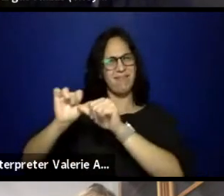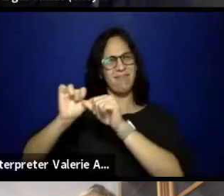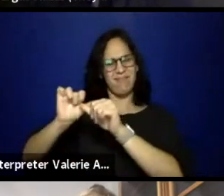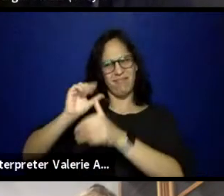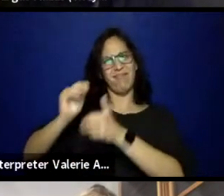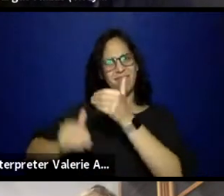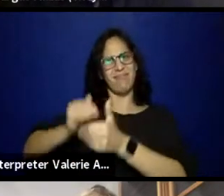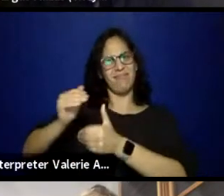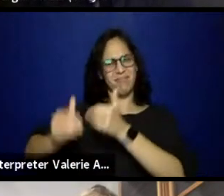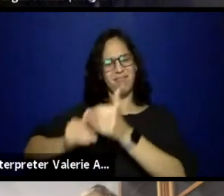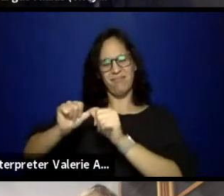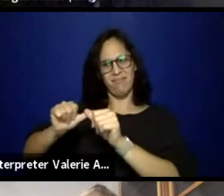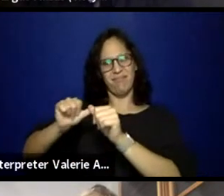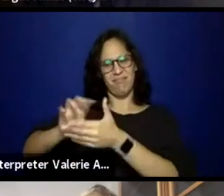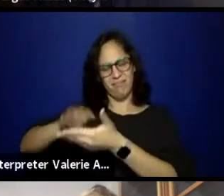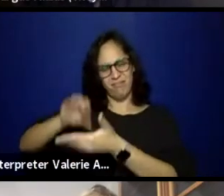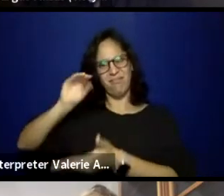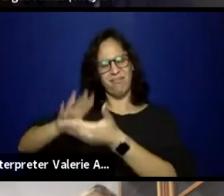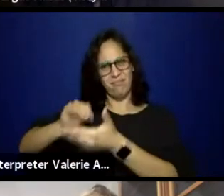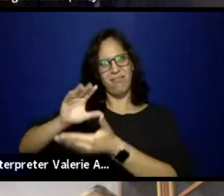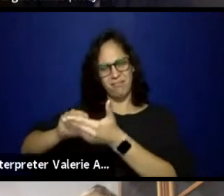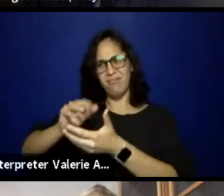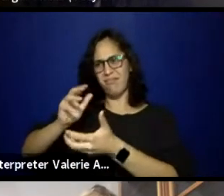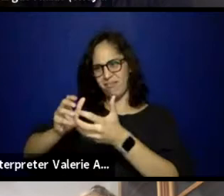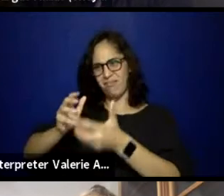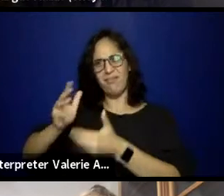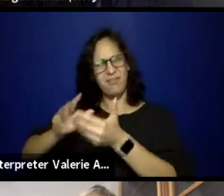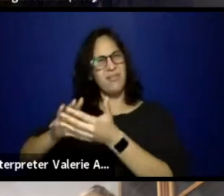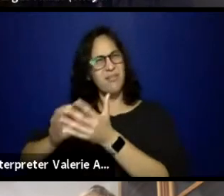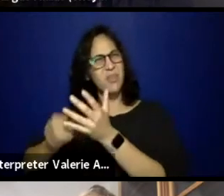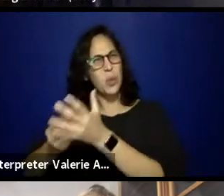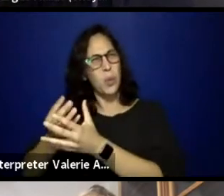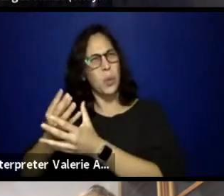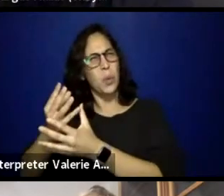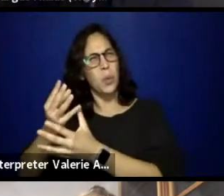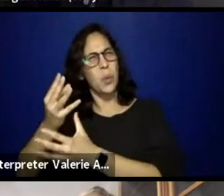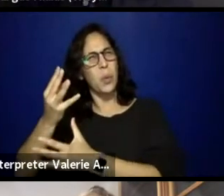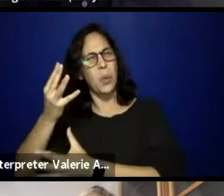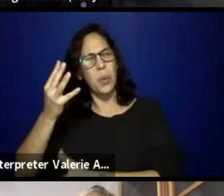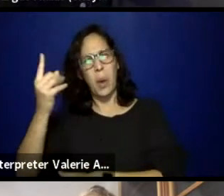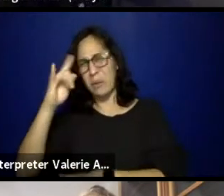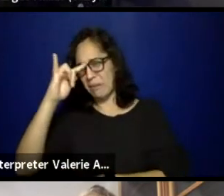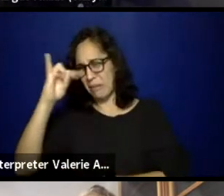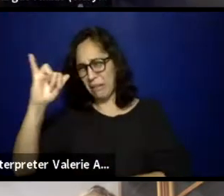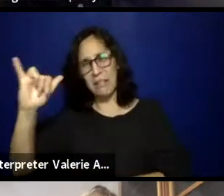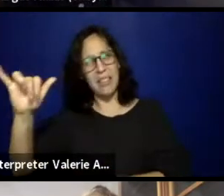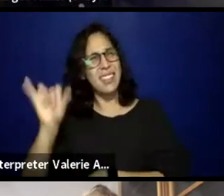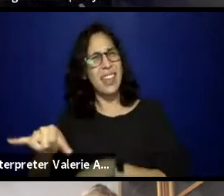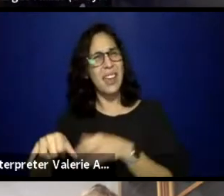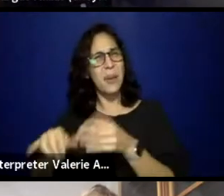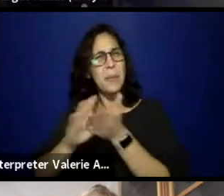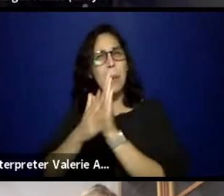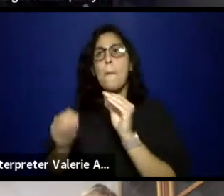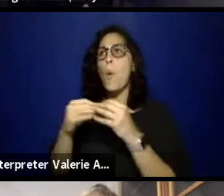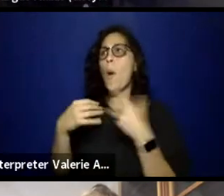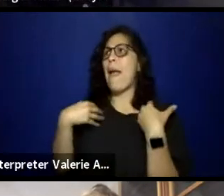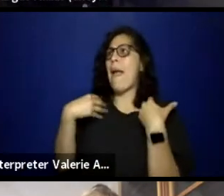and I don't know, move forward towards a better version and healthier version of yourself and all of that,